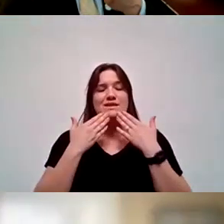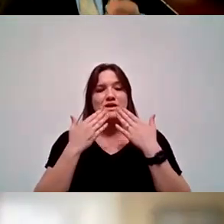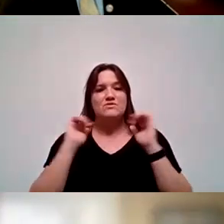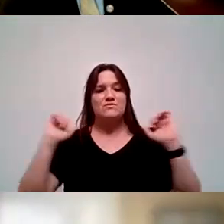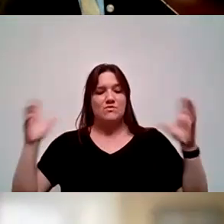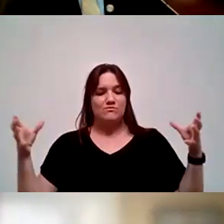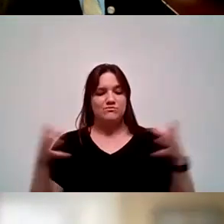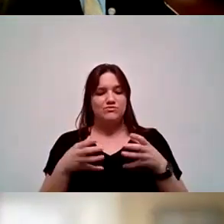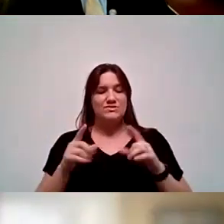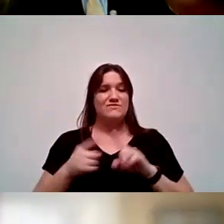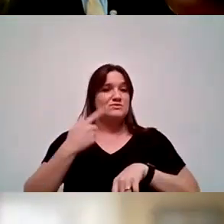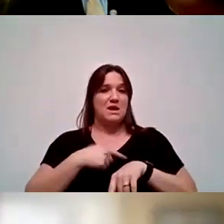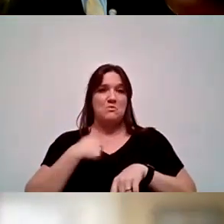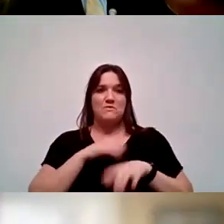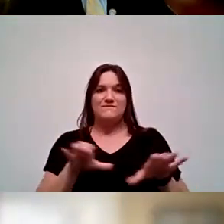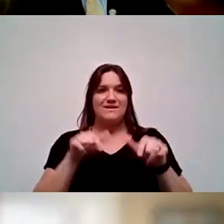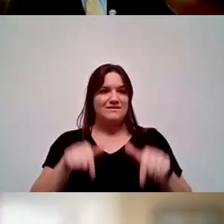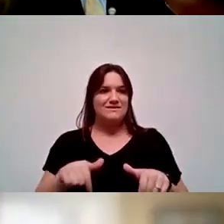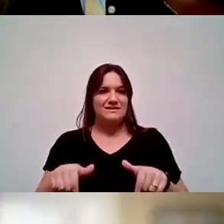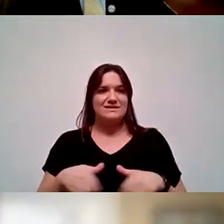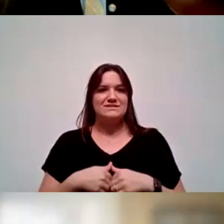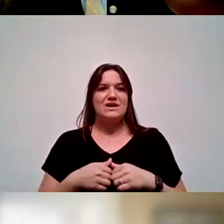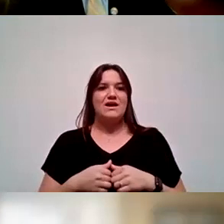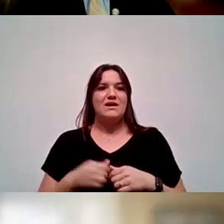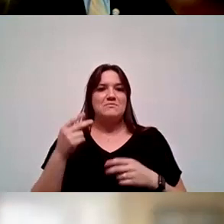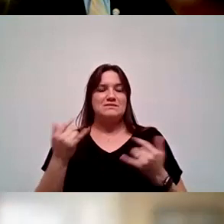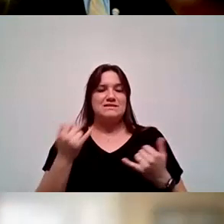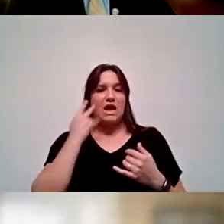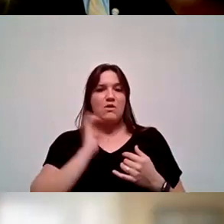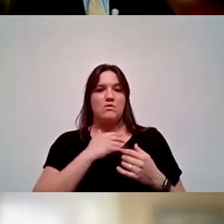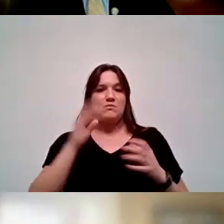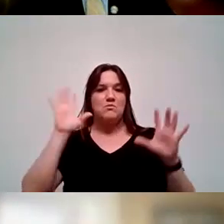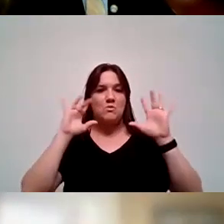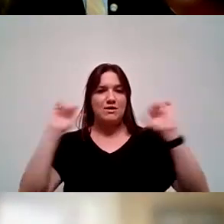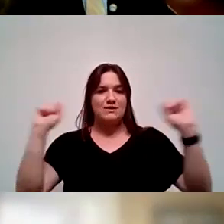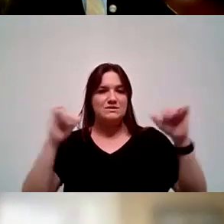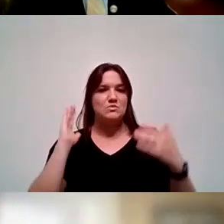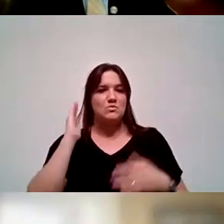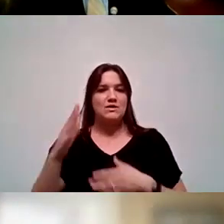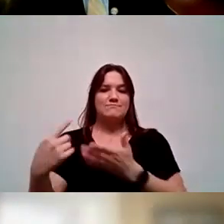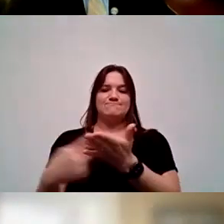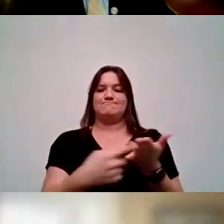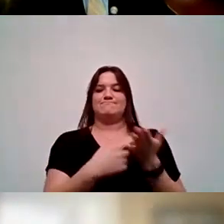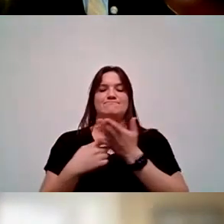This is the first time we've done this. You're going to hear from our presidents today about what is going on specifically at their colleges.